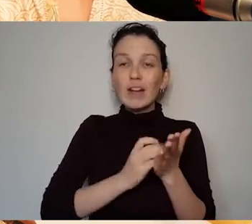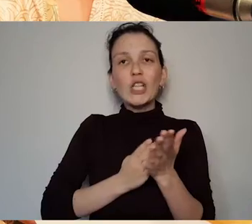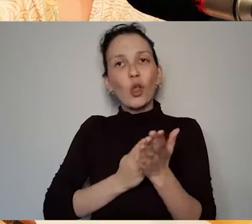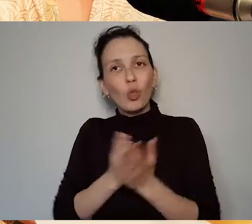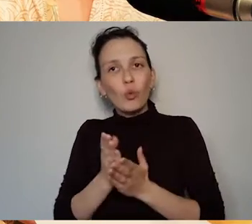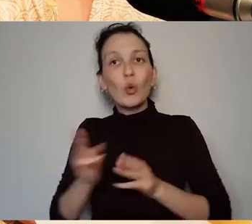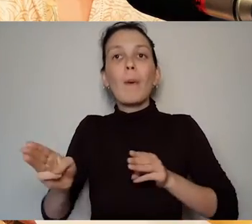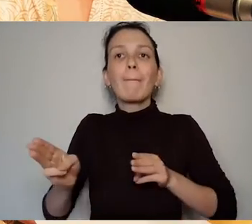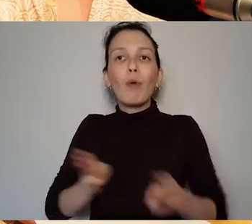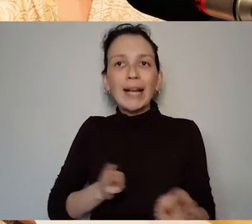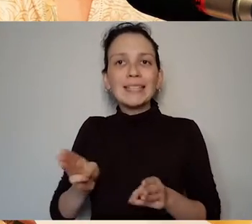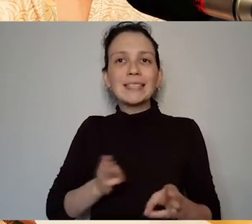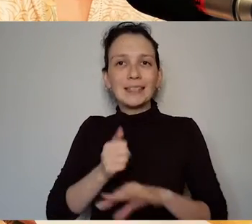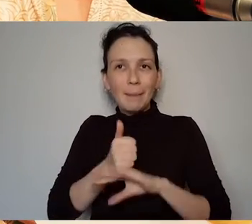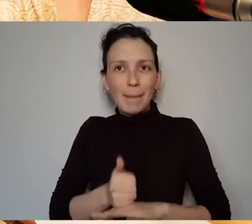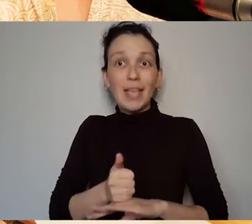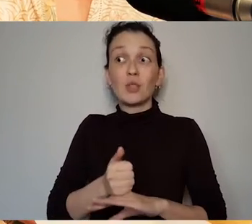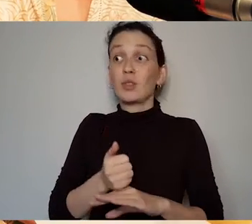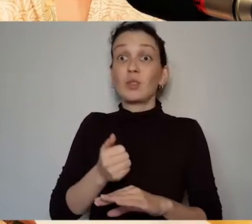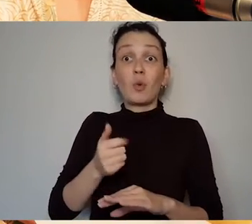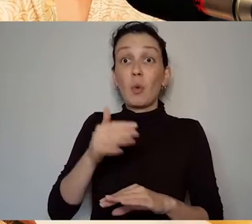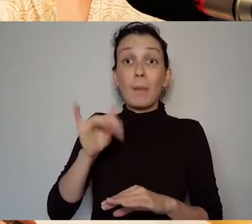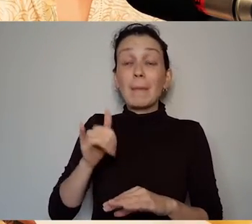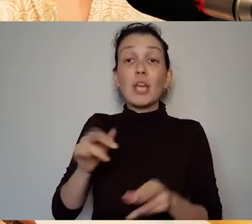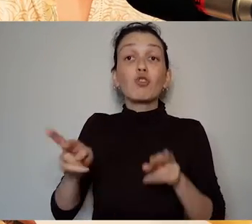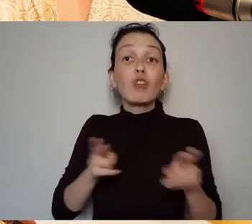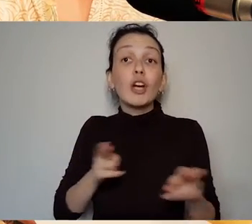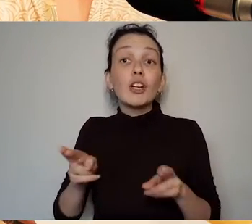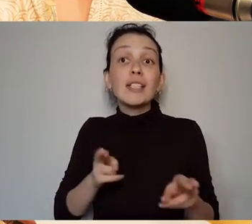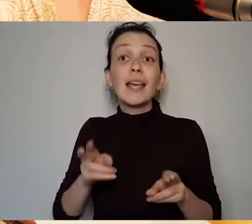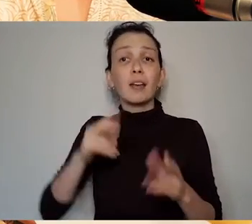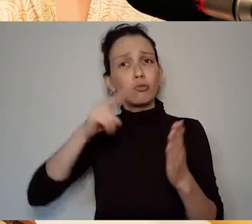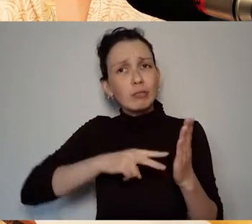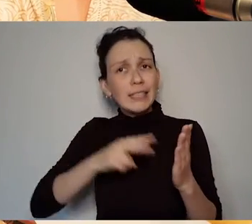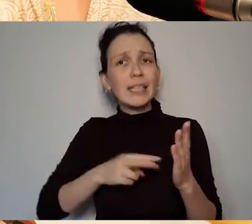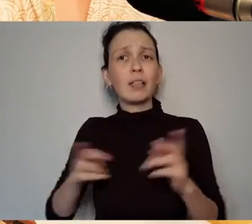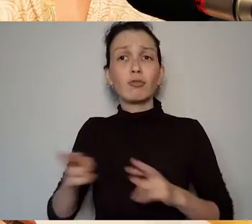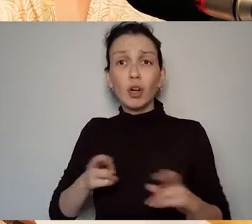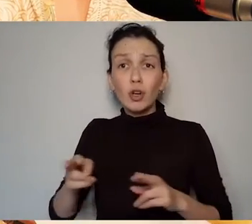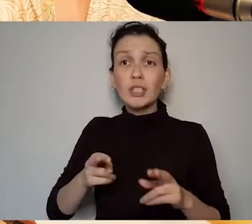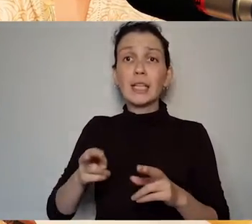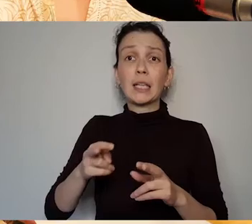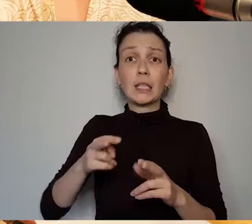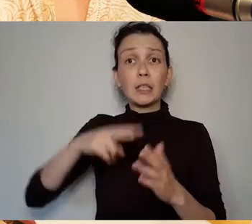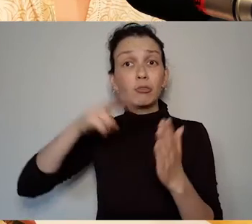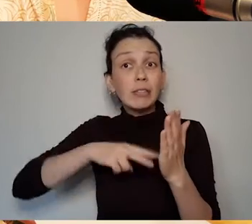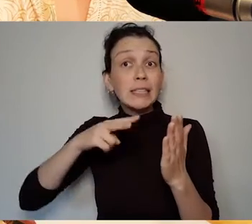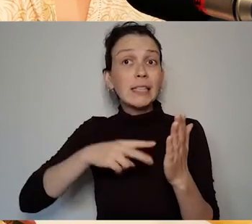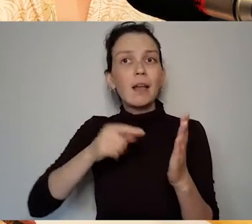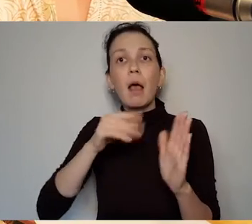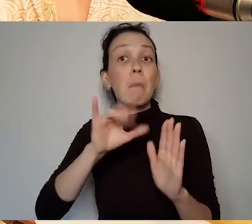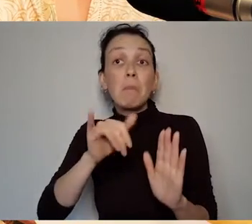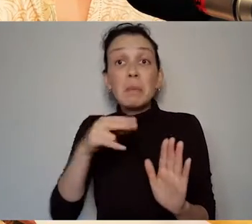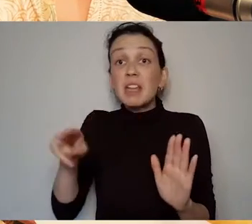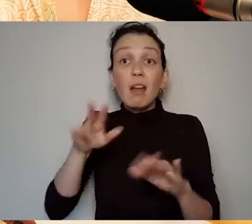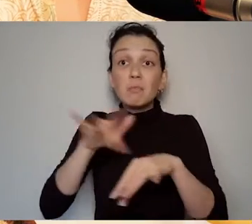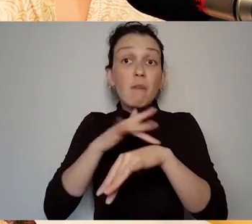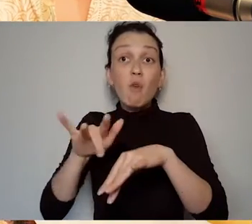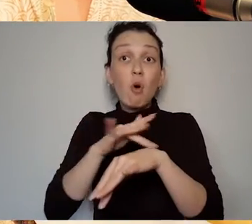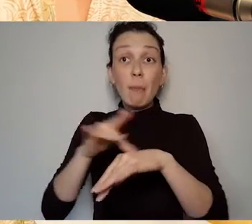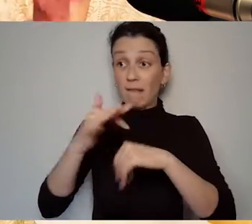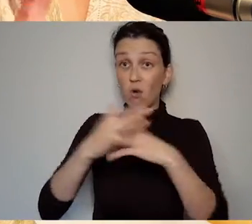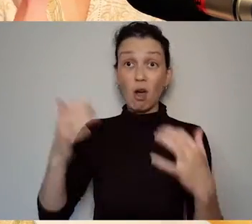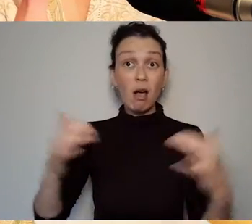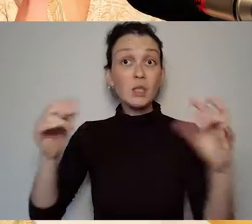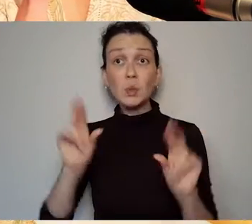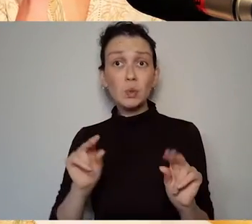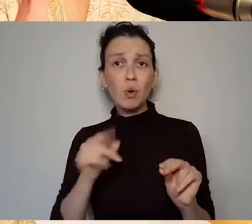rehearsing, reading ... rehearsing that reading and not performing but sharing the work through that